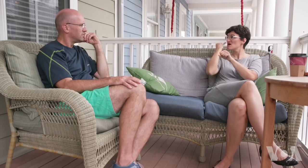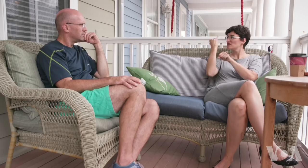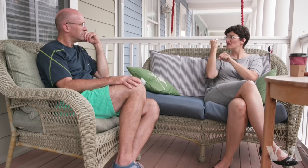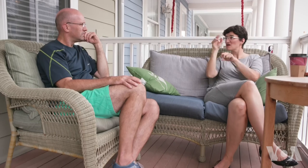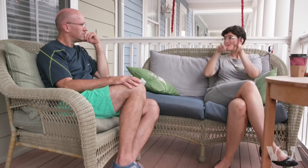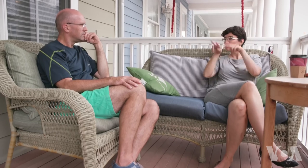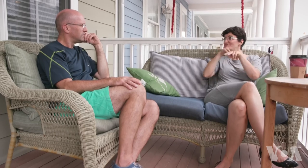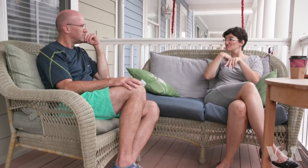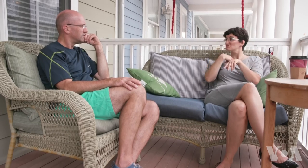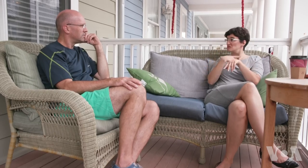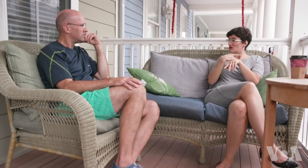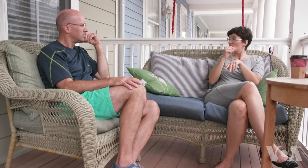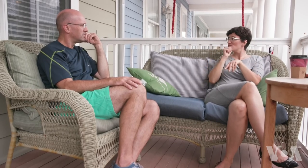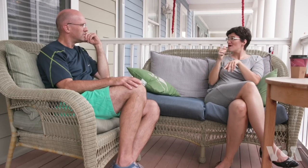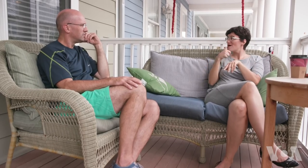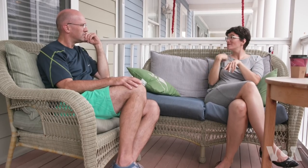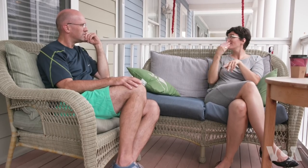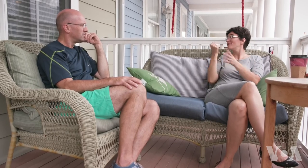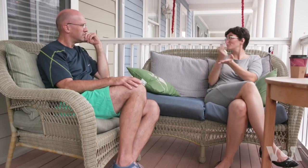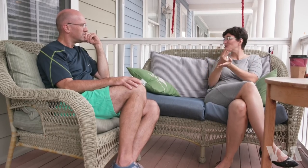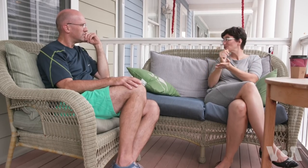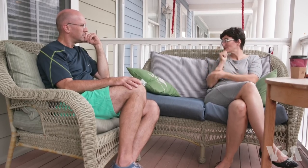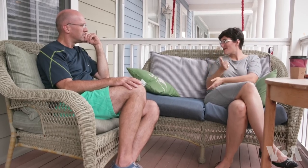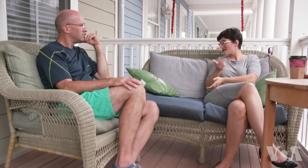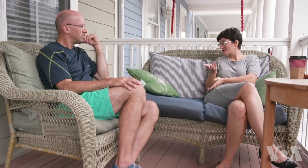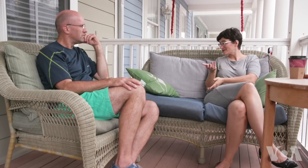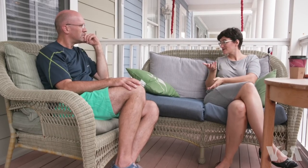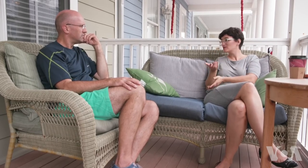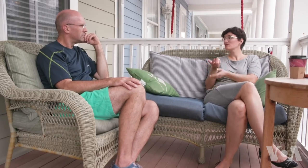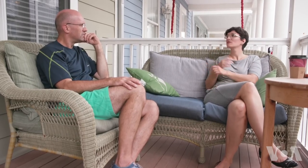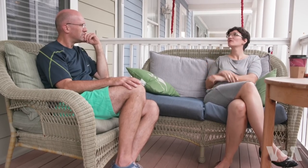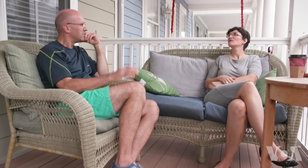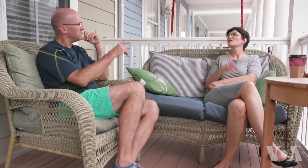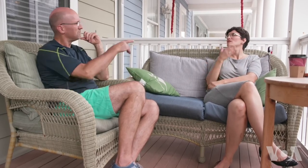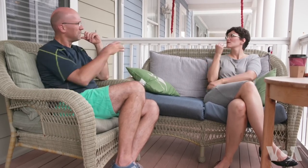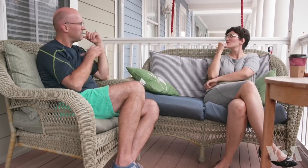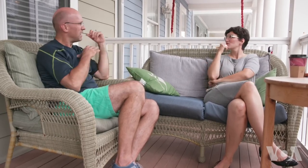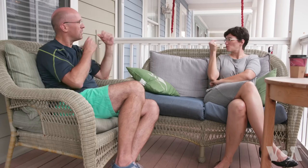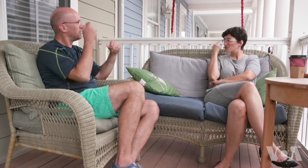and he wanted to know if I would like it and approve. So, what do you think?